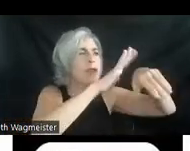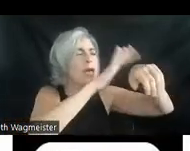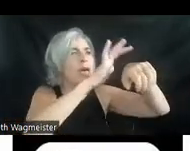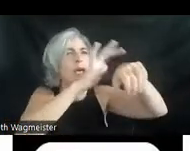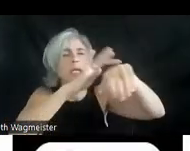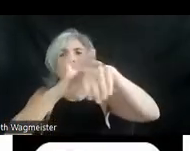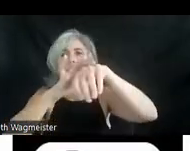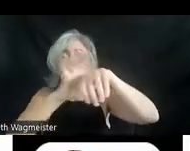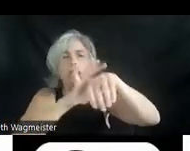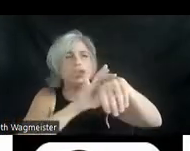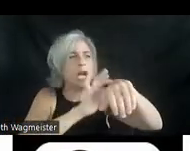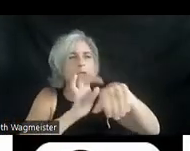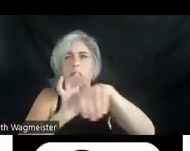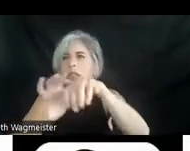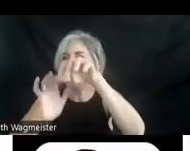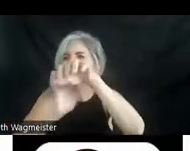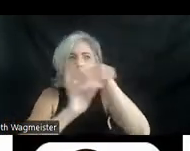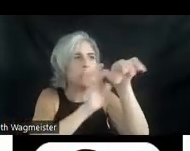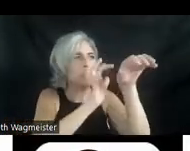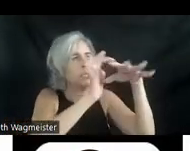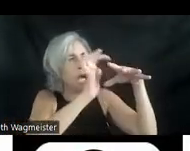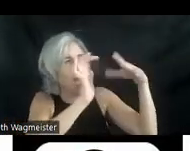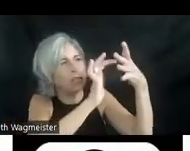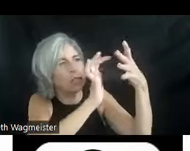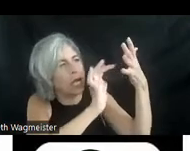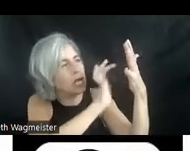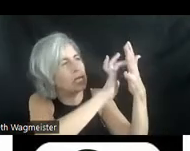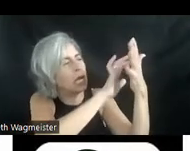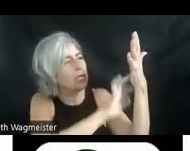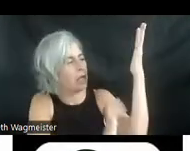length of the branch. His fingers trace the smooth bark of the upper branches, search